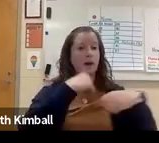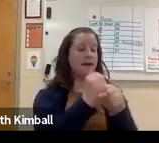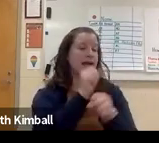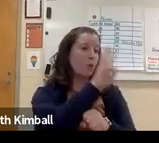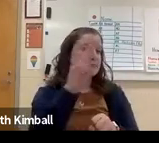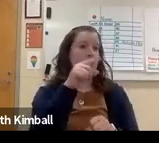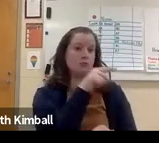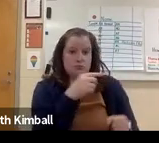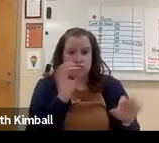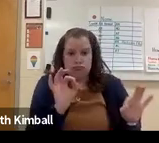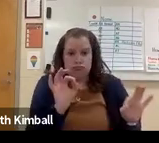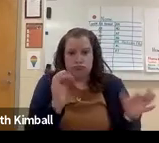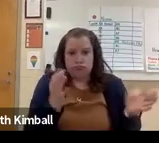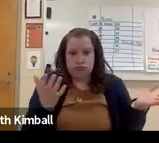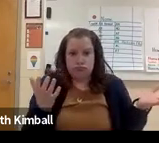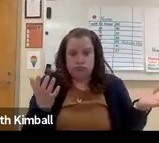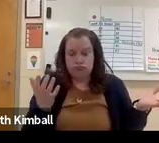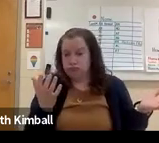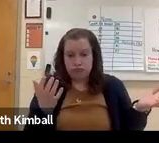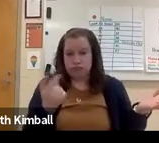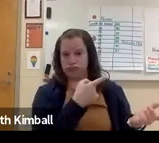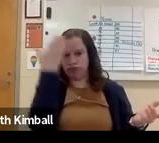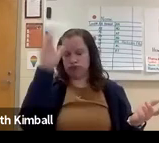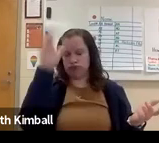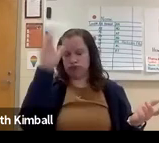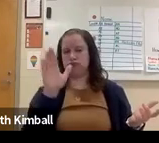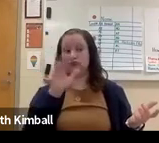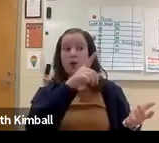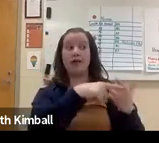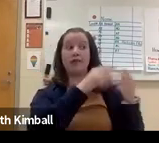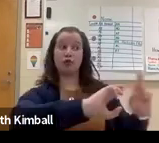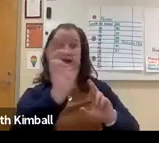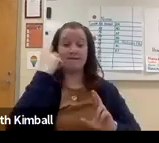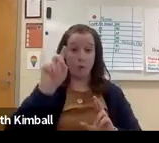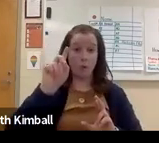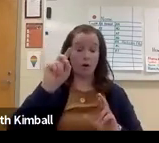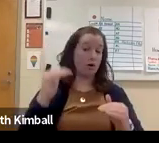They were using HTML. They were working on their website. None the wiser.